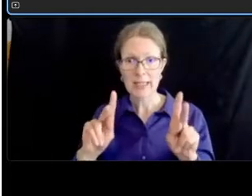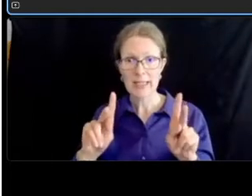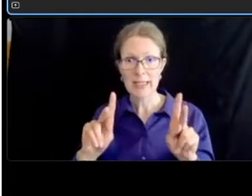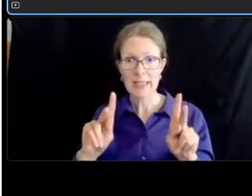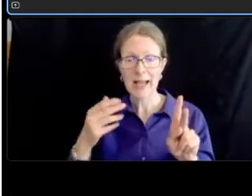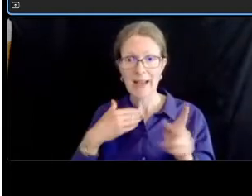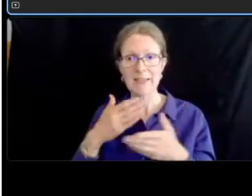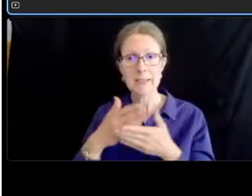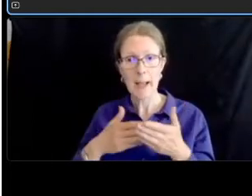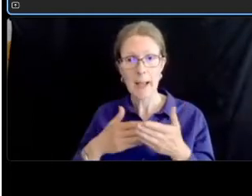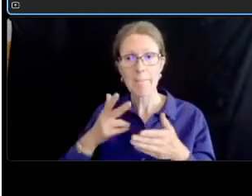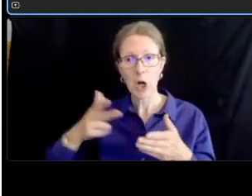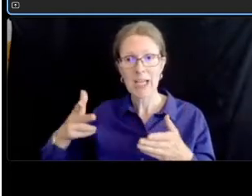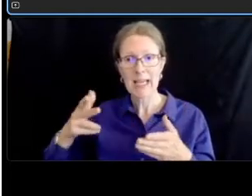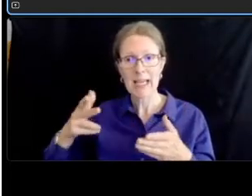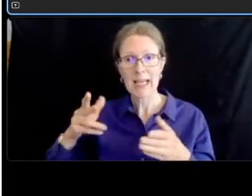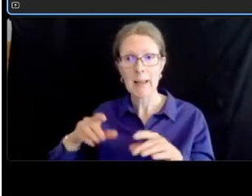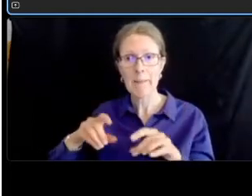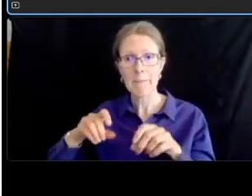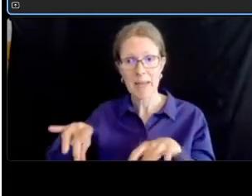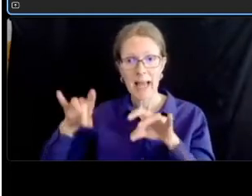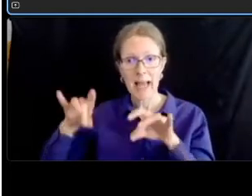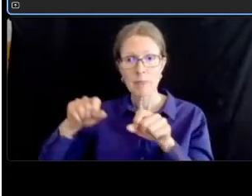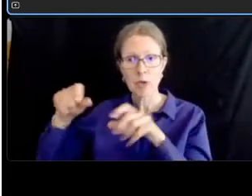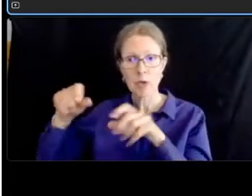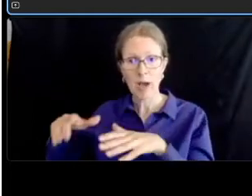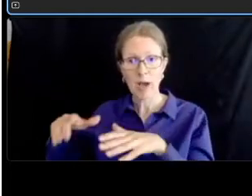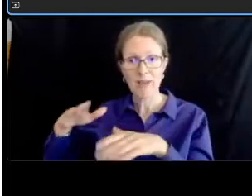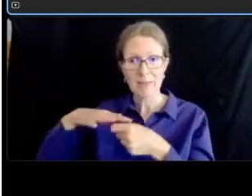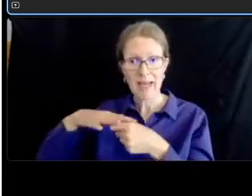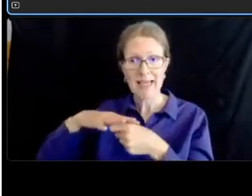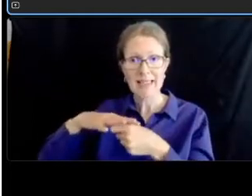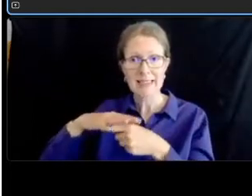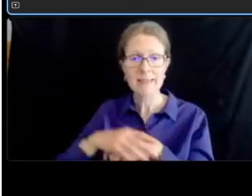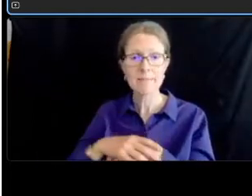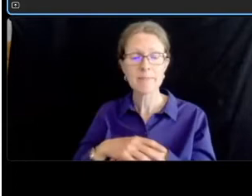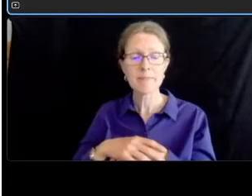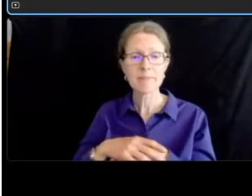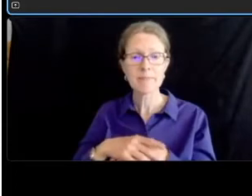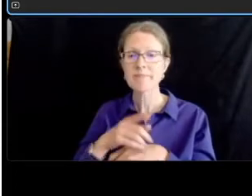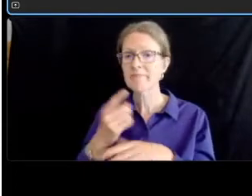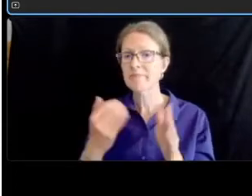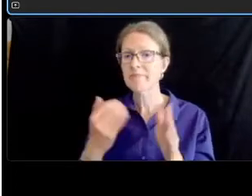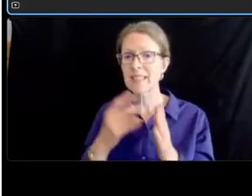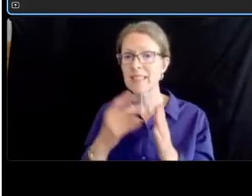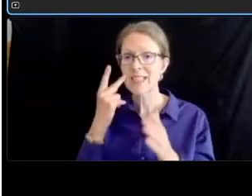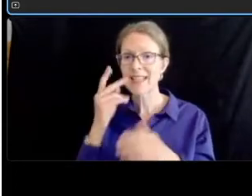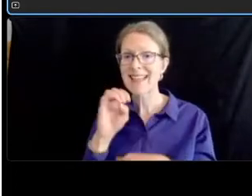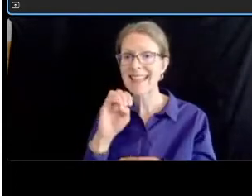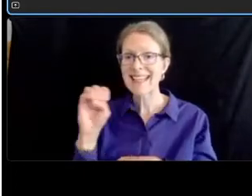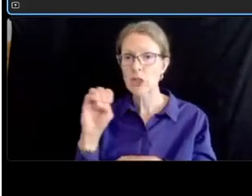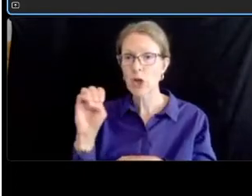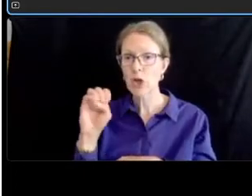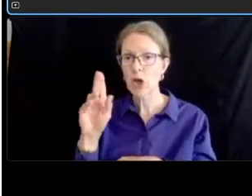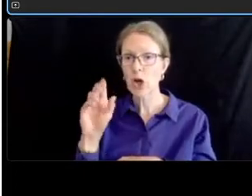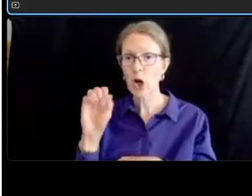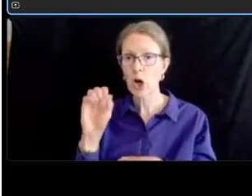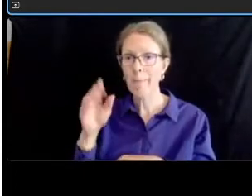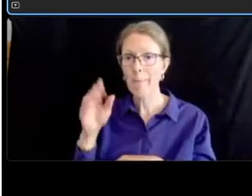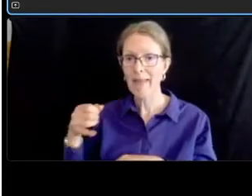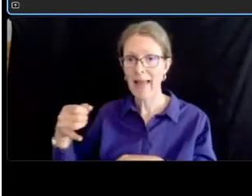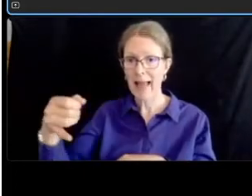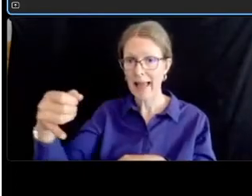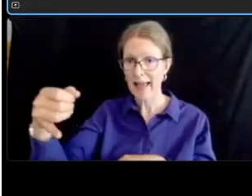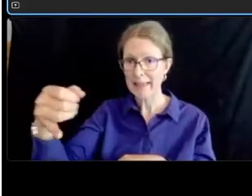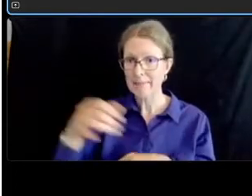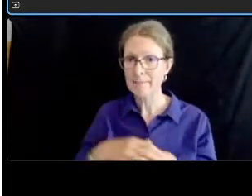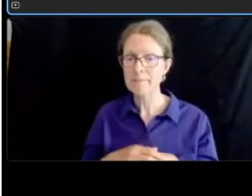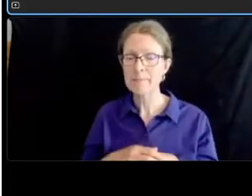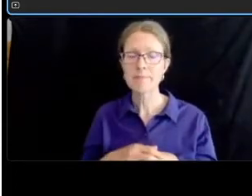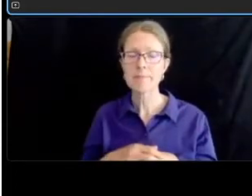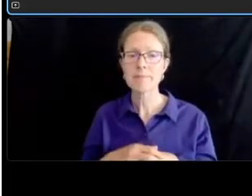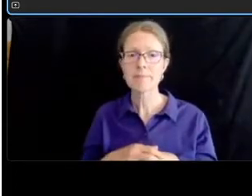showing on the eastern curb line we also show a a bump out that ge2 sort of a curb extension